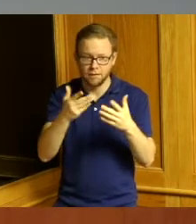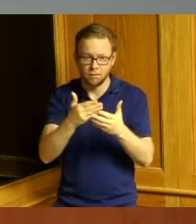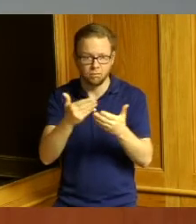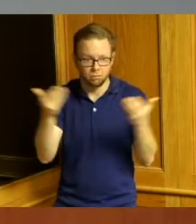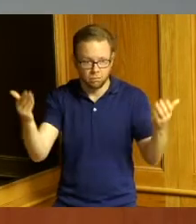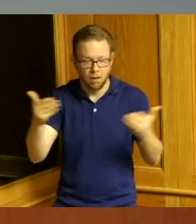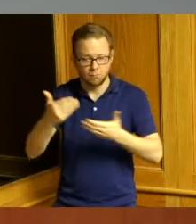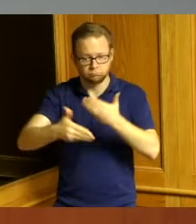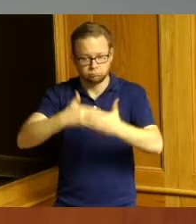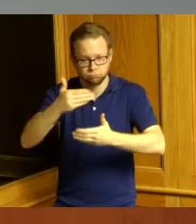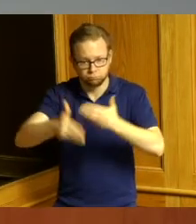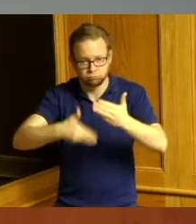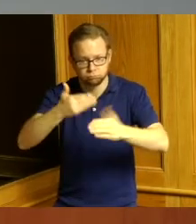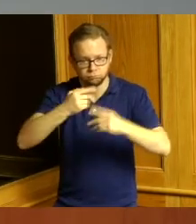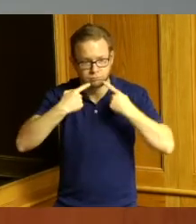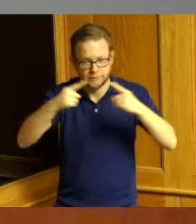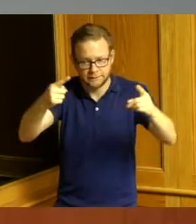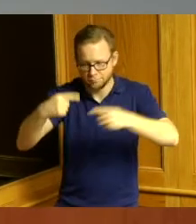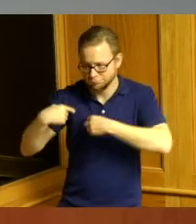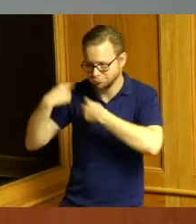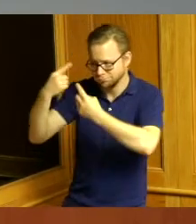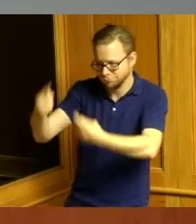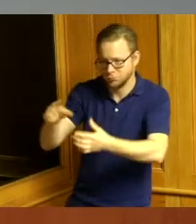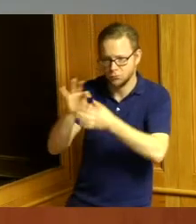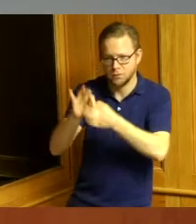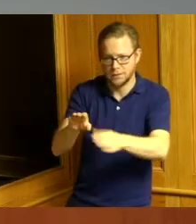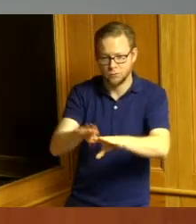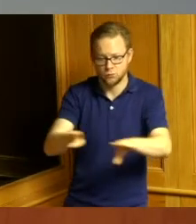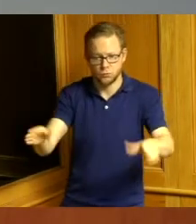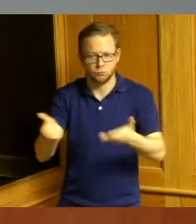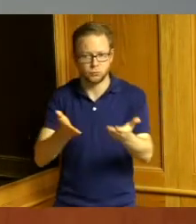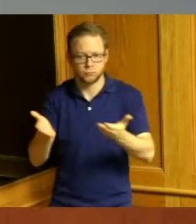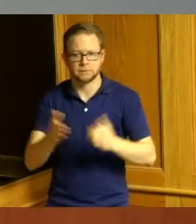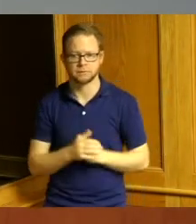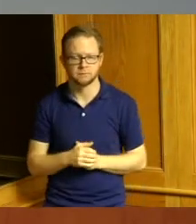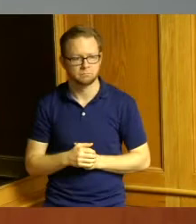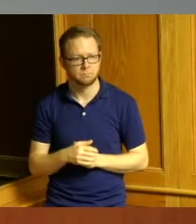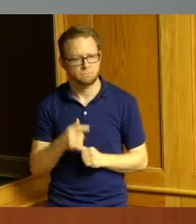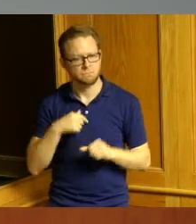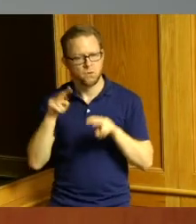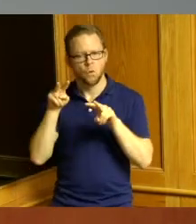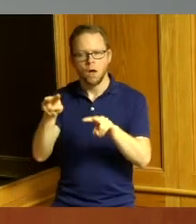especially related to children services and I'm looking forward to your leadership as we continue